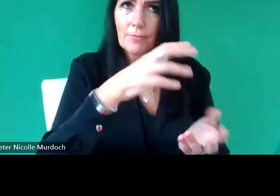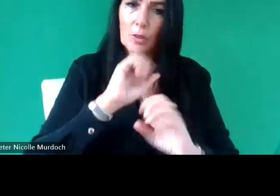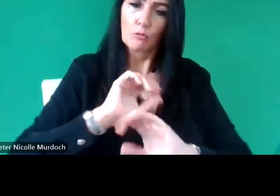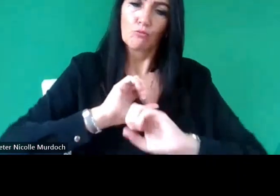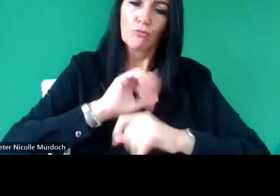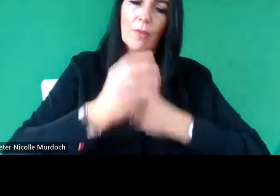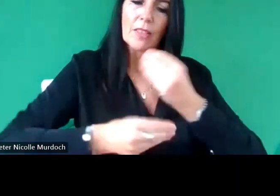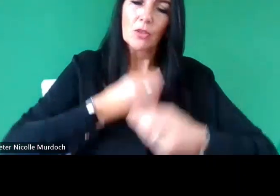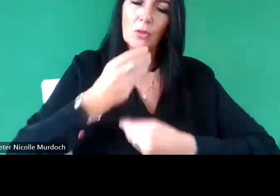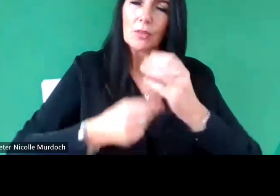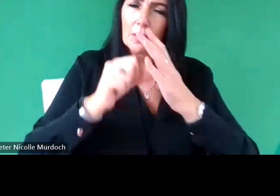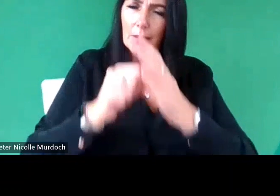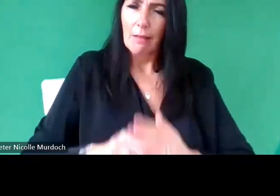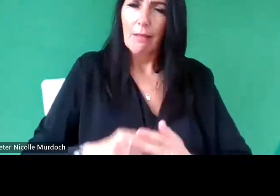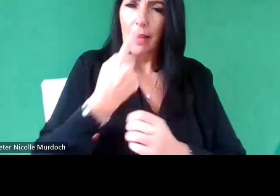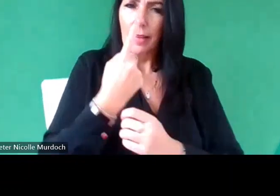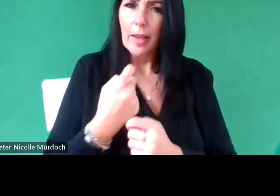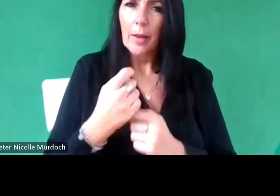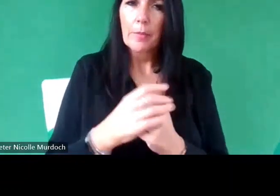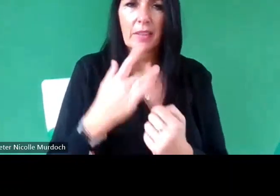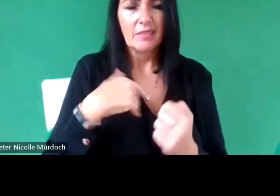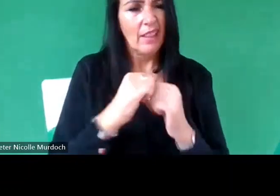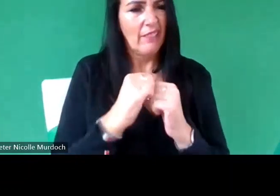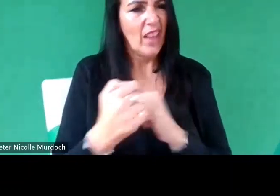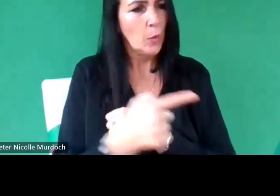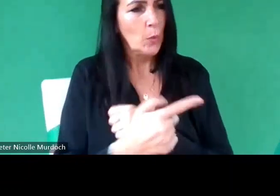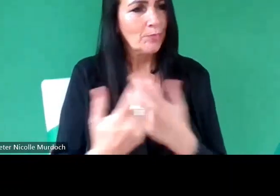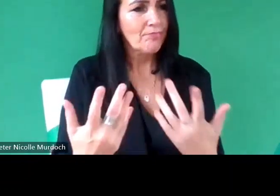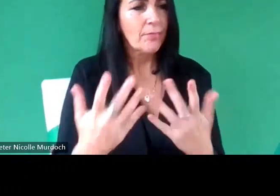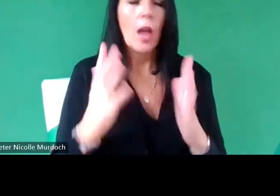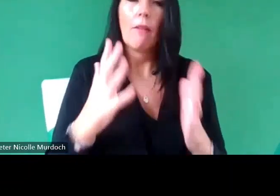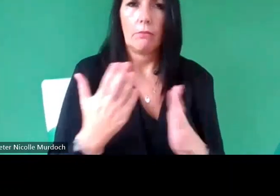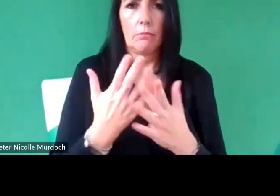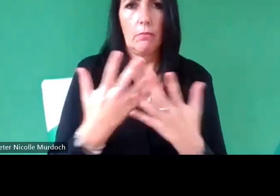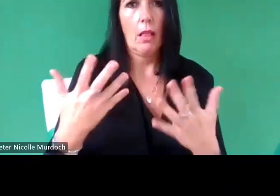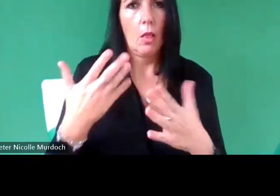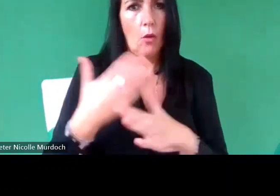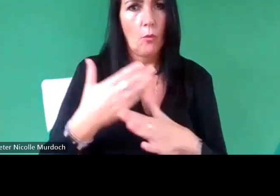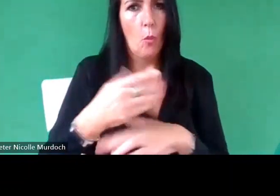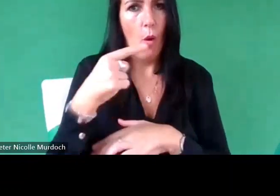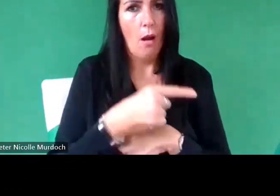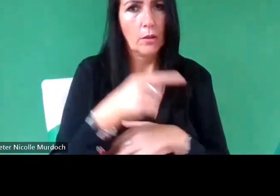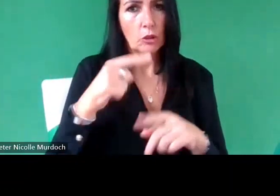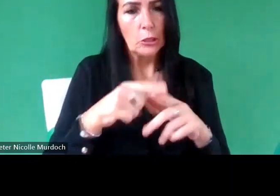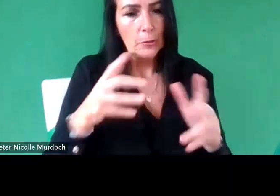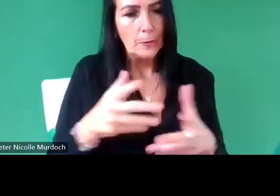is as important as valued so I believe we have a lot of work to do to help them appreciate that